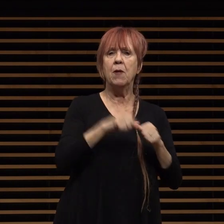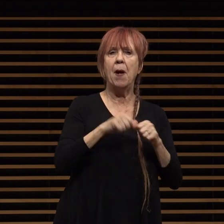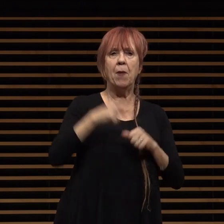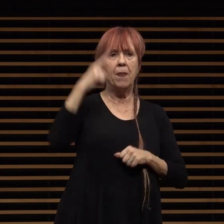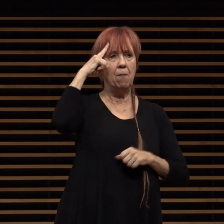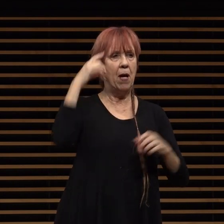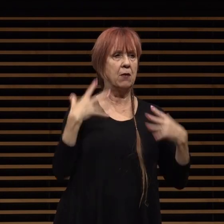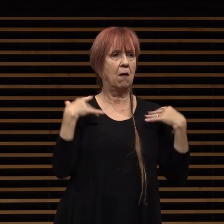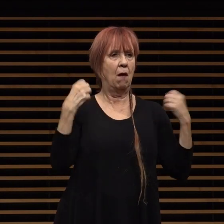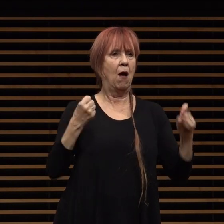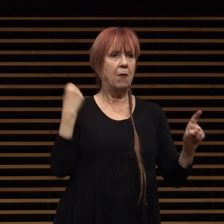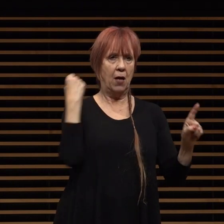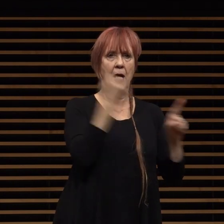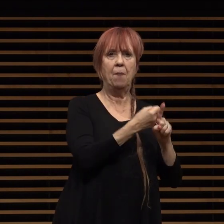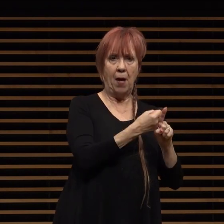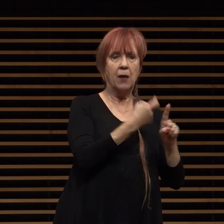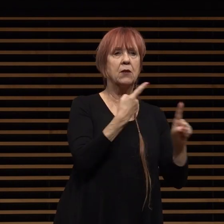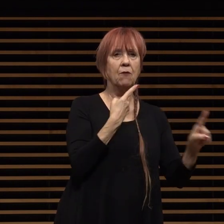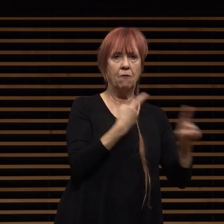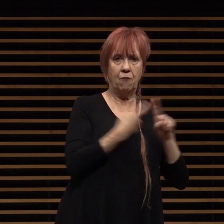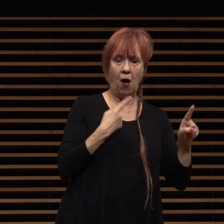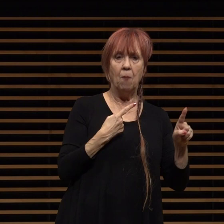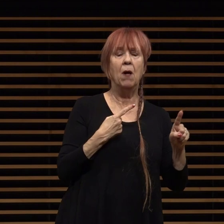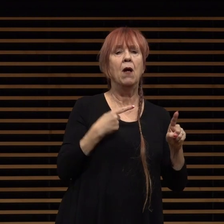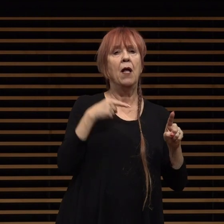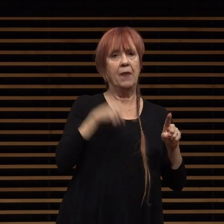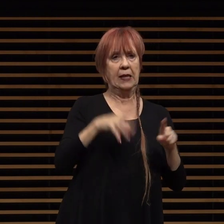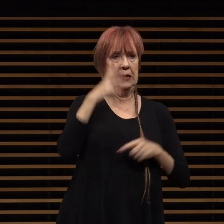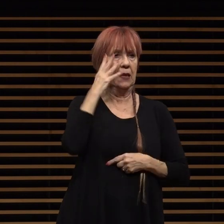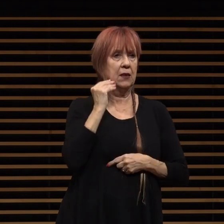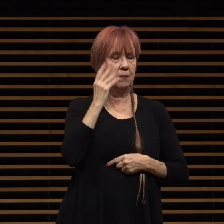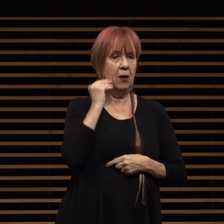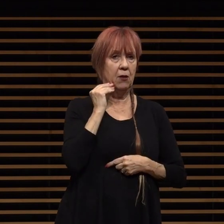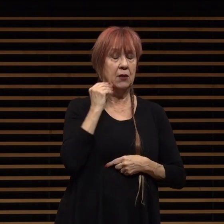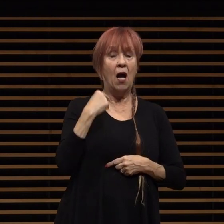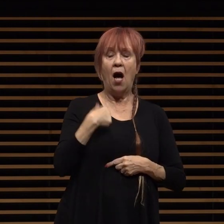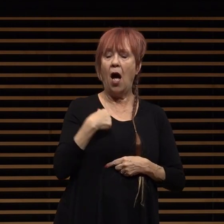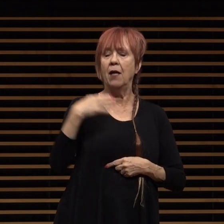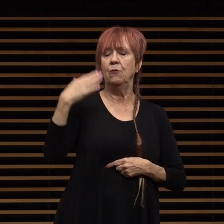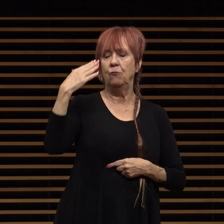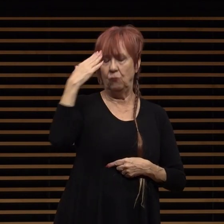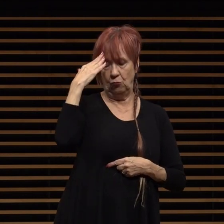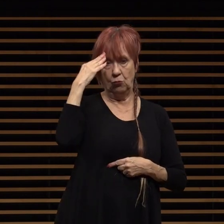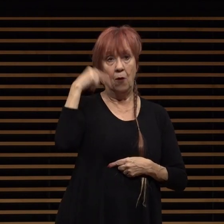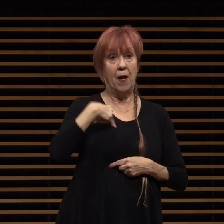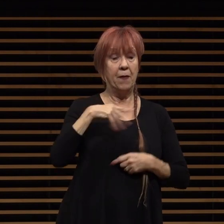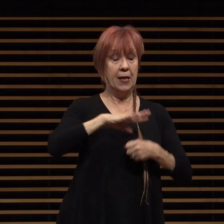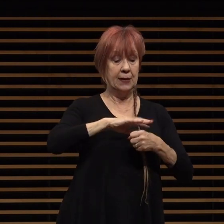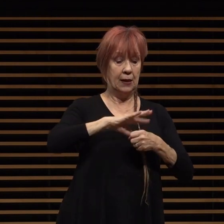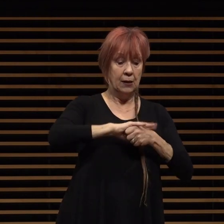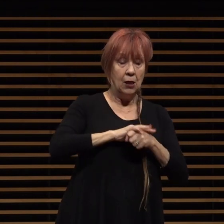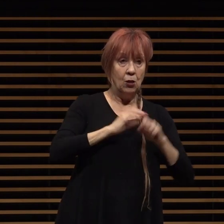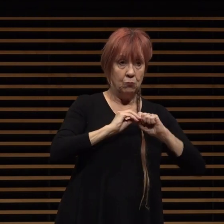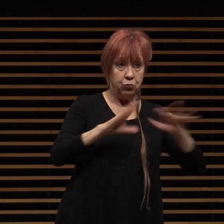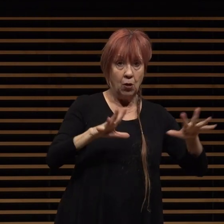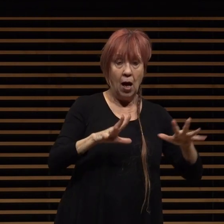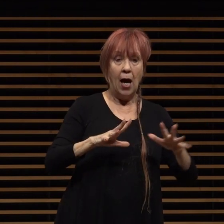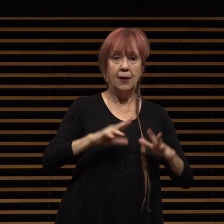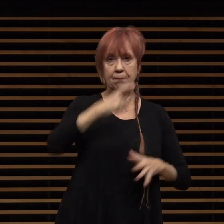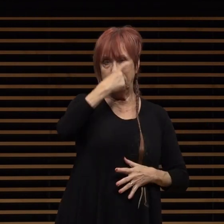wrought by the globe the global experience i'm convinced that the pandemic has seared a change in all of